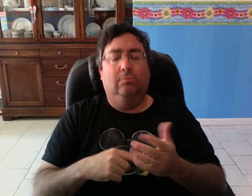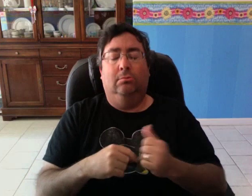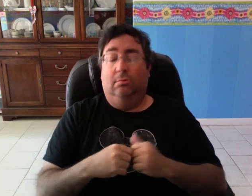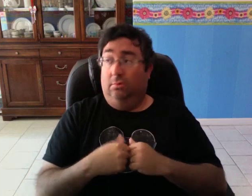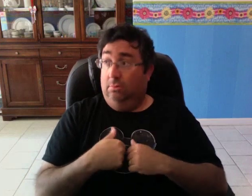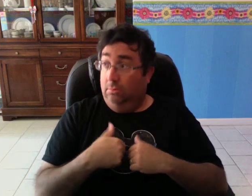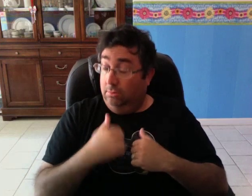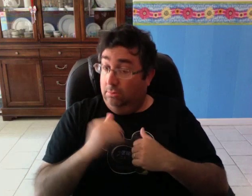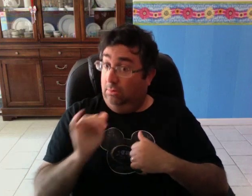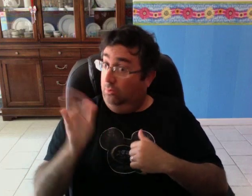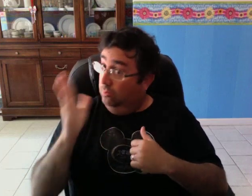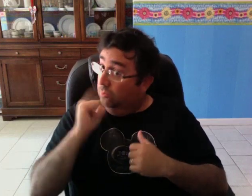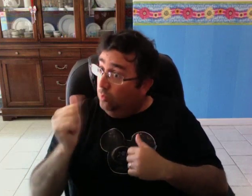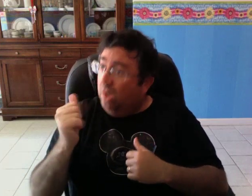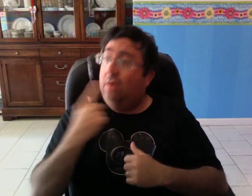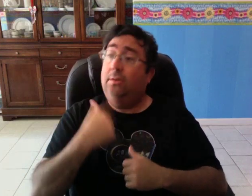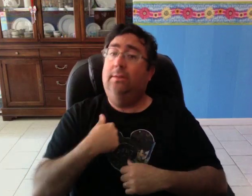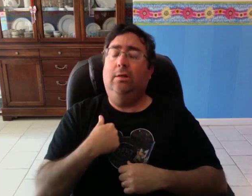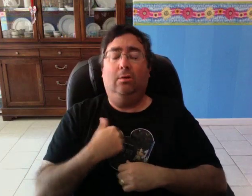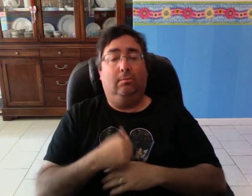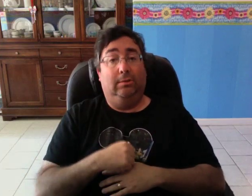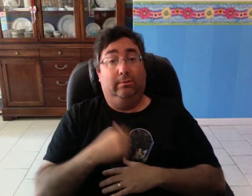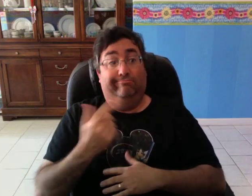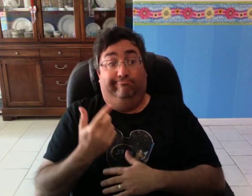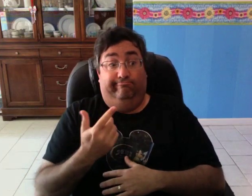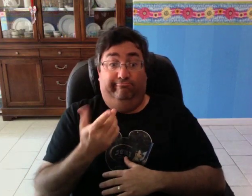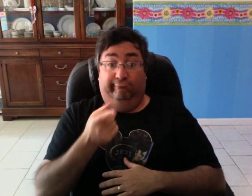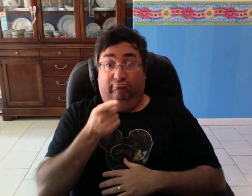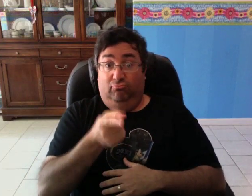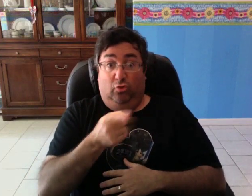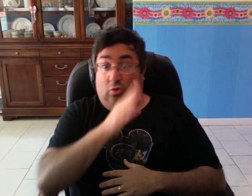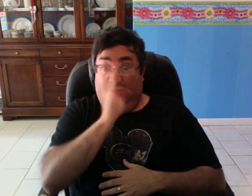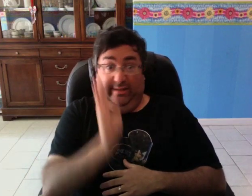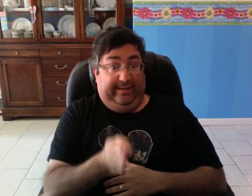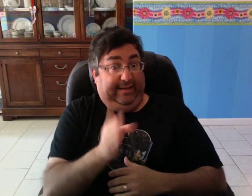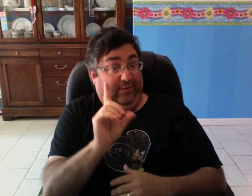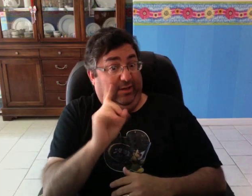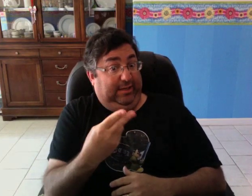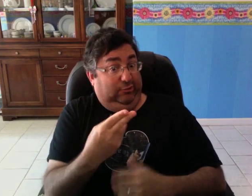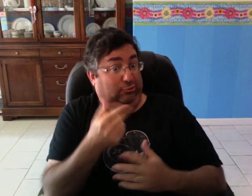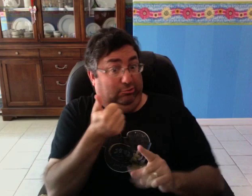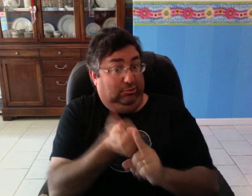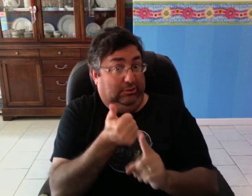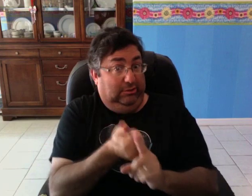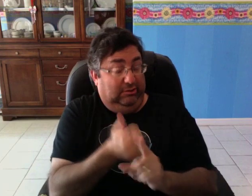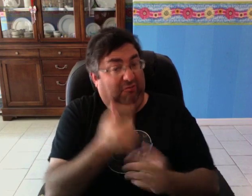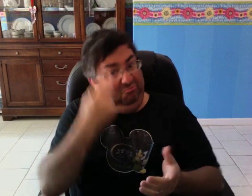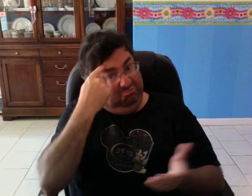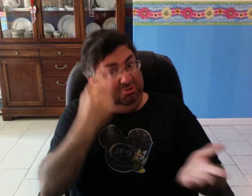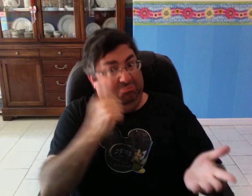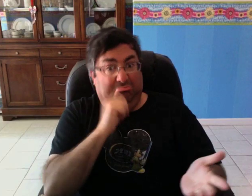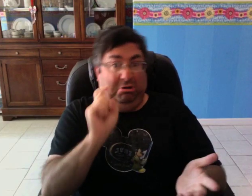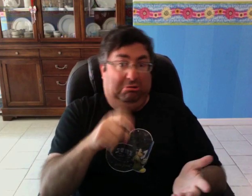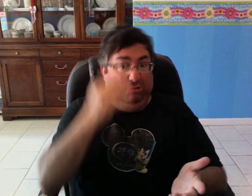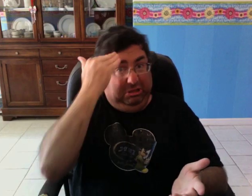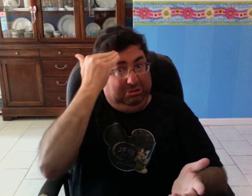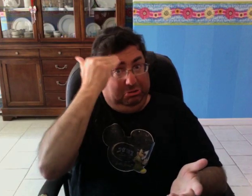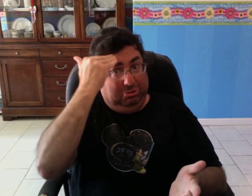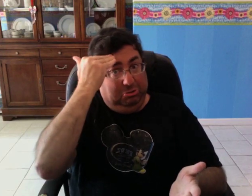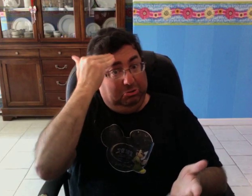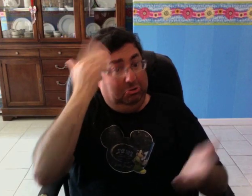I asked him why he didn't tell me, and he said that I never got DH, so he didn't think I needed to know.